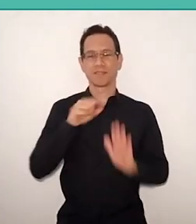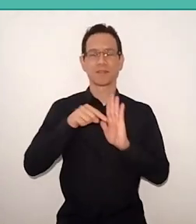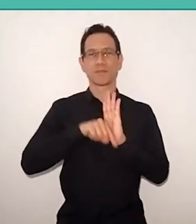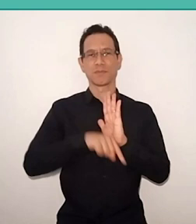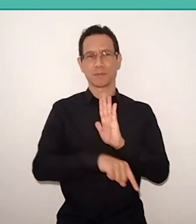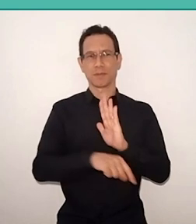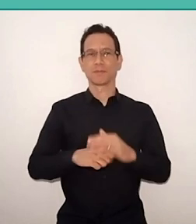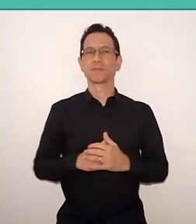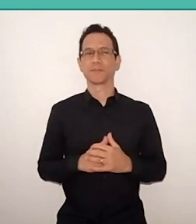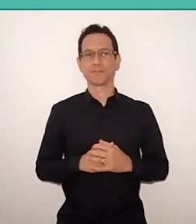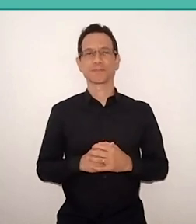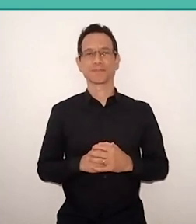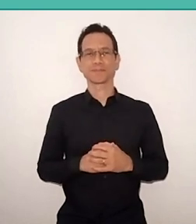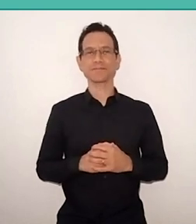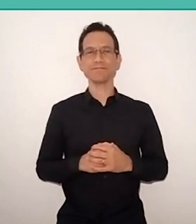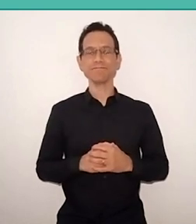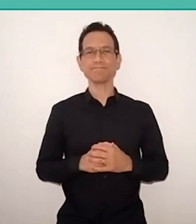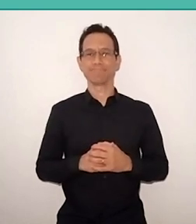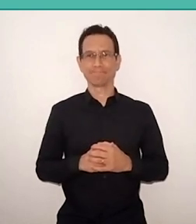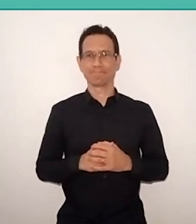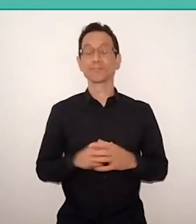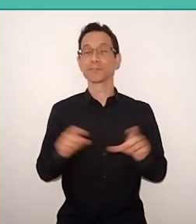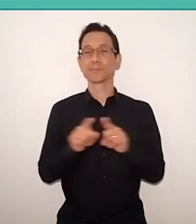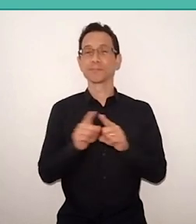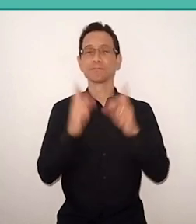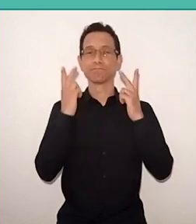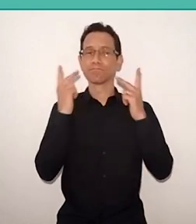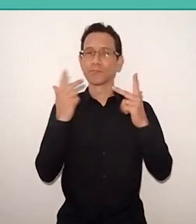And, of course, when we talk about education,